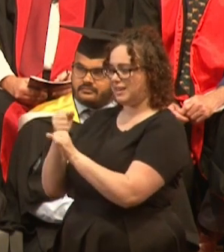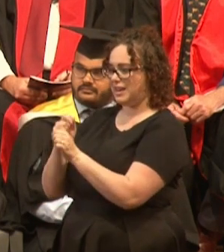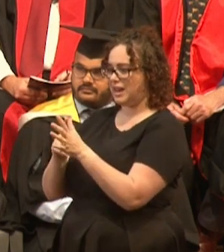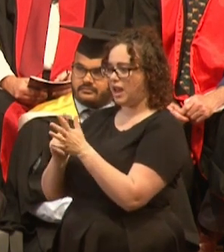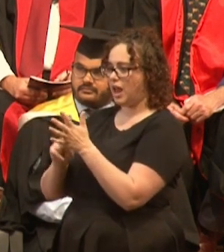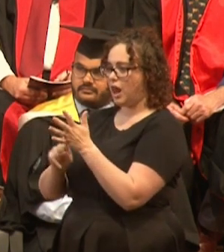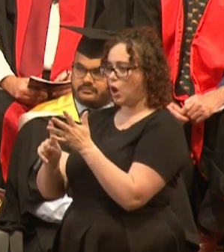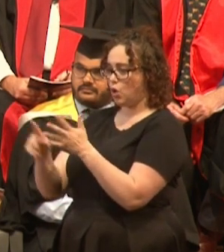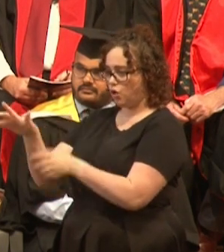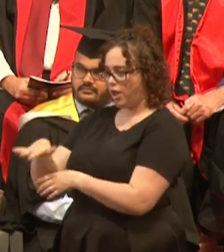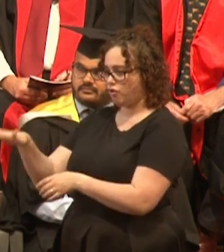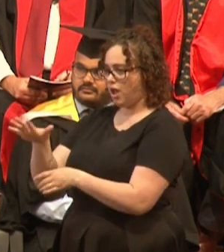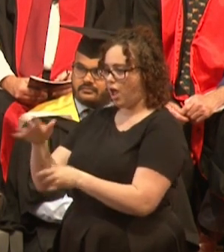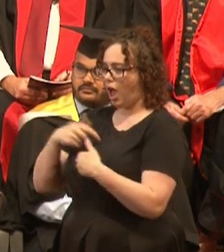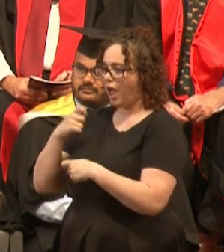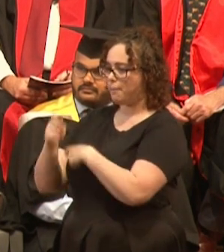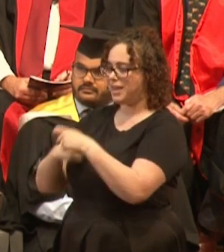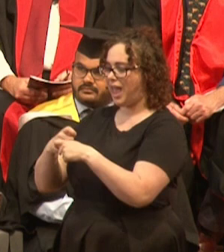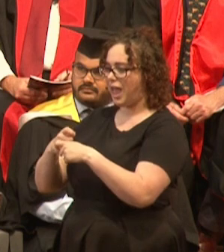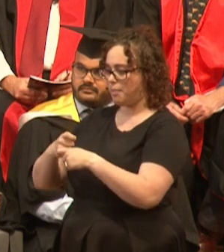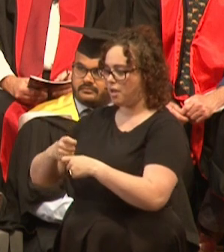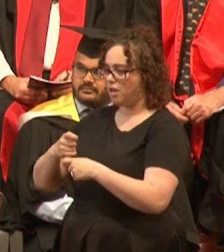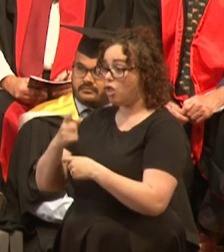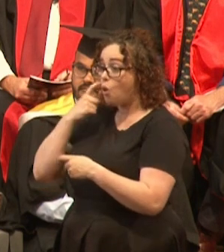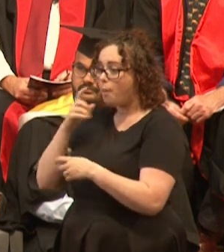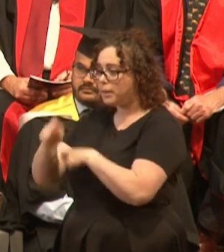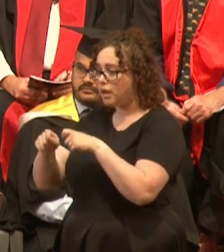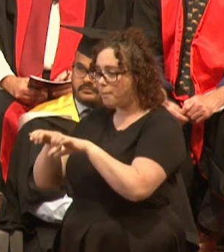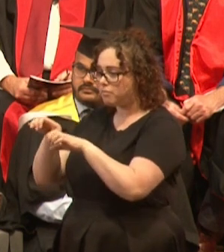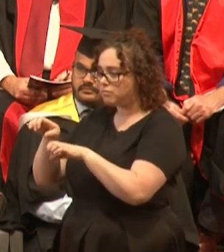I became a laborer, a cleaner, an itinerant surfer,